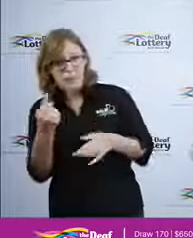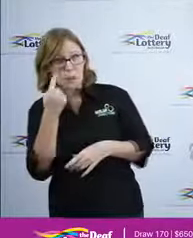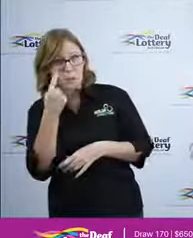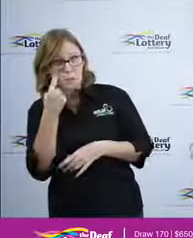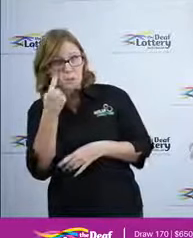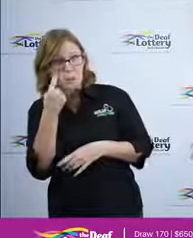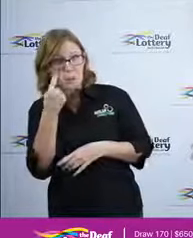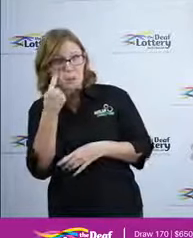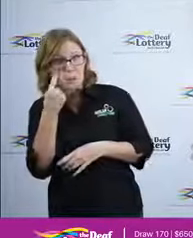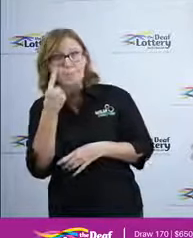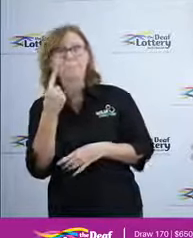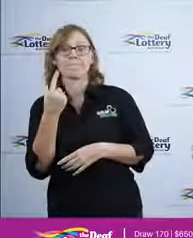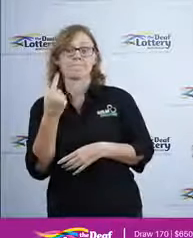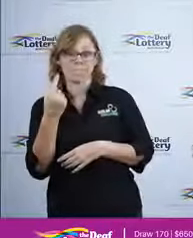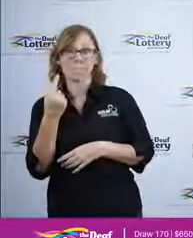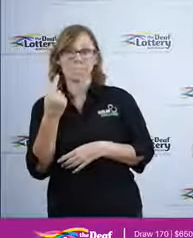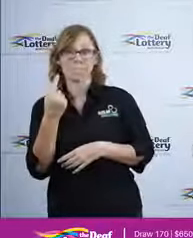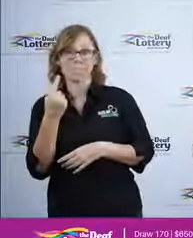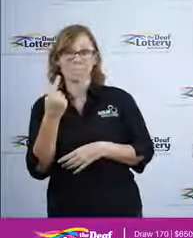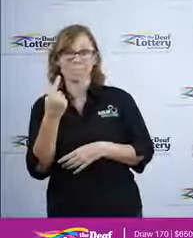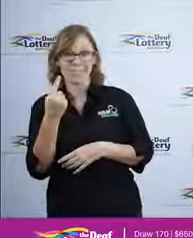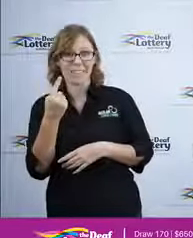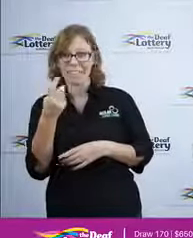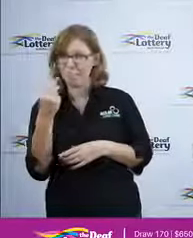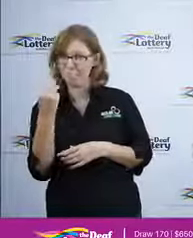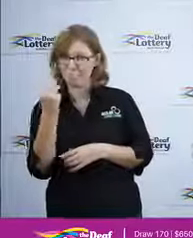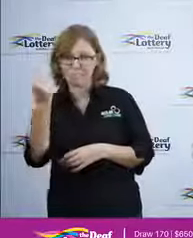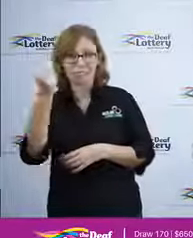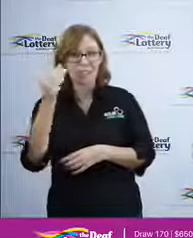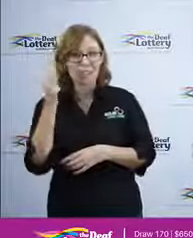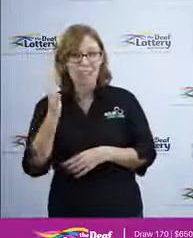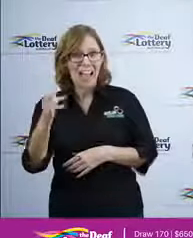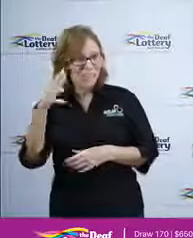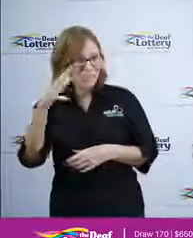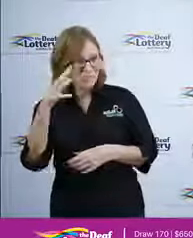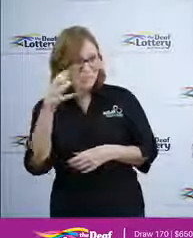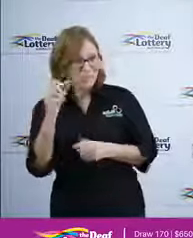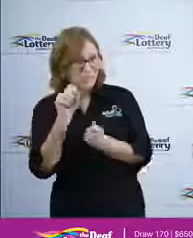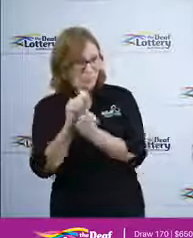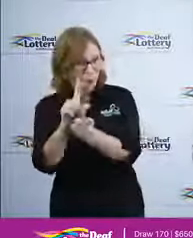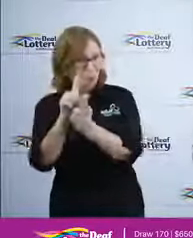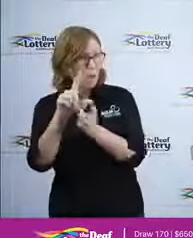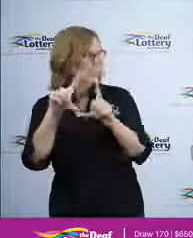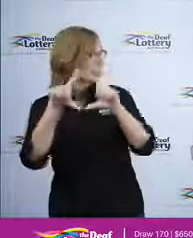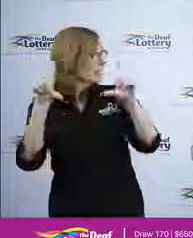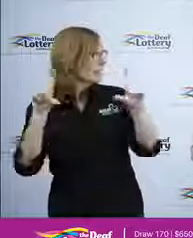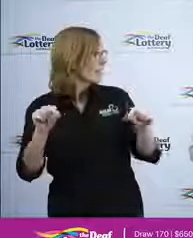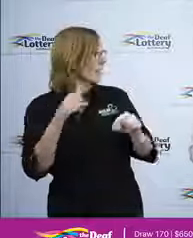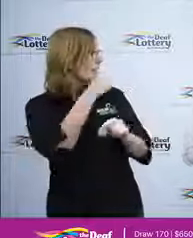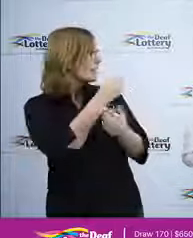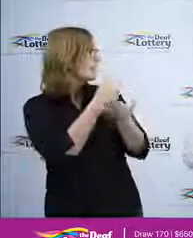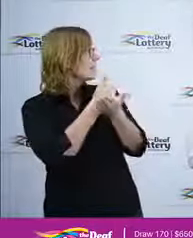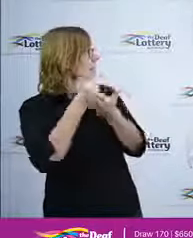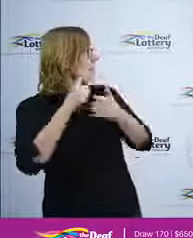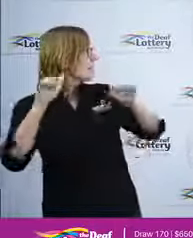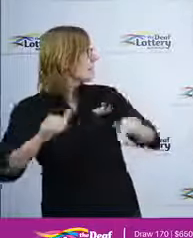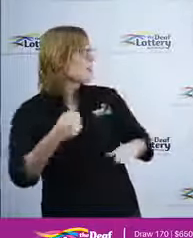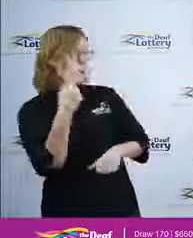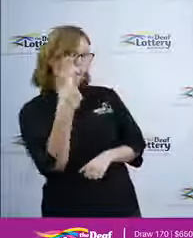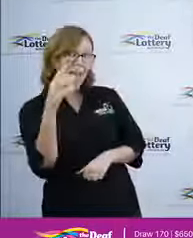Alright and they've just been very quick to let us know this is the a sold ticket number so it's official ticket number 1006747